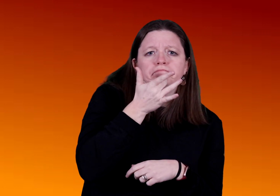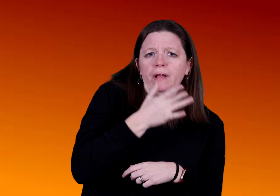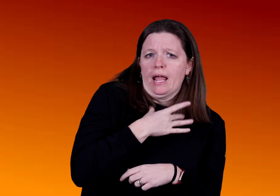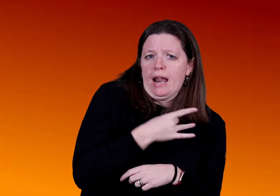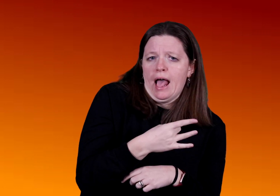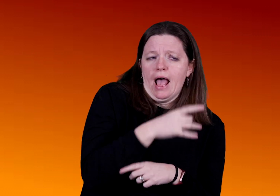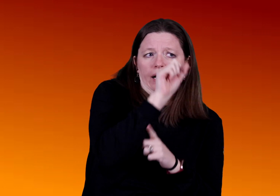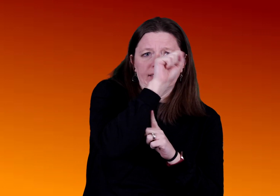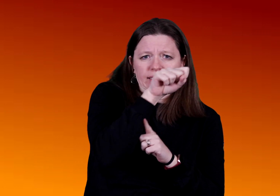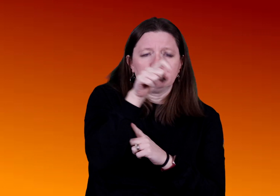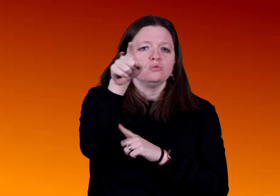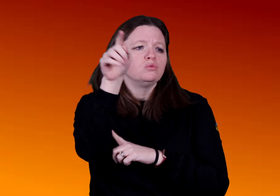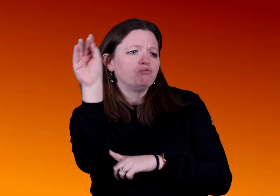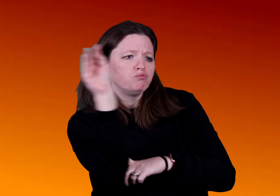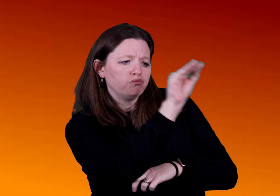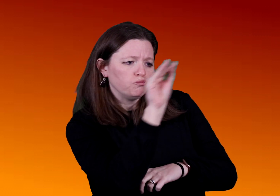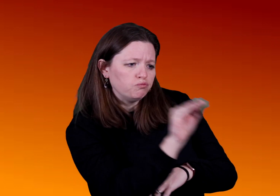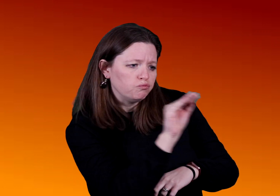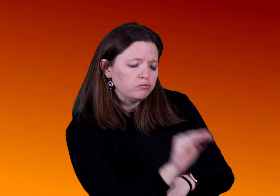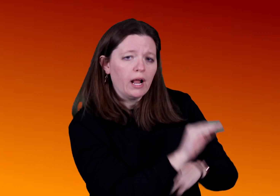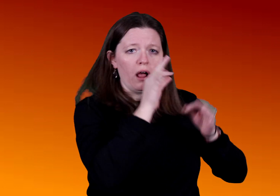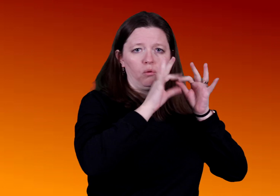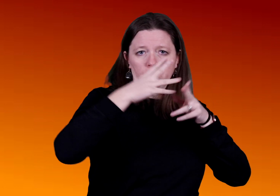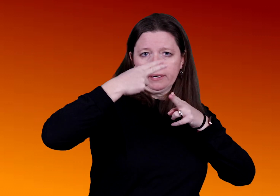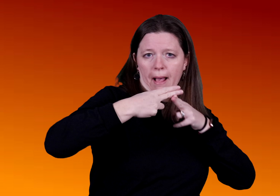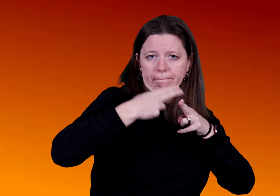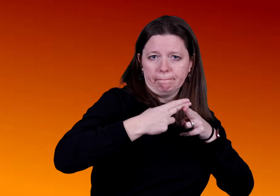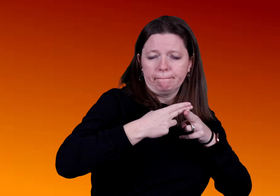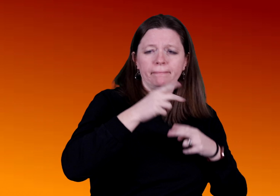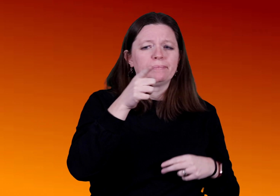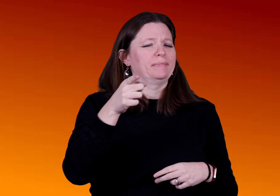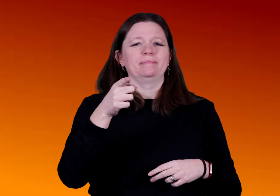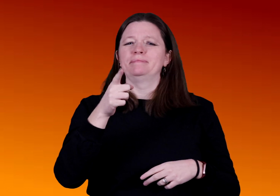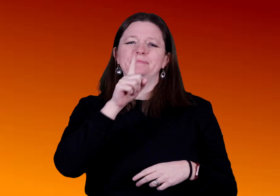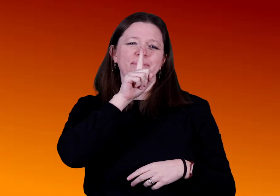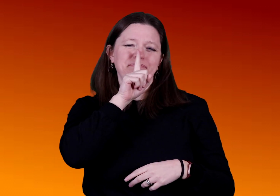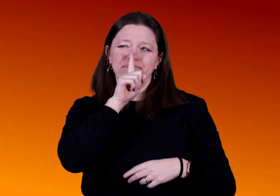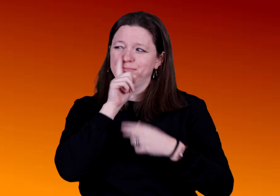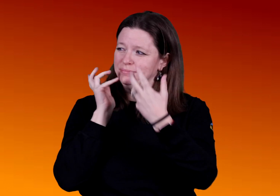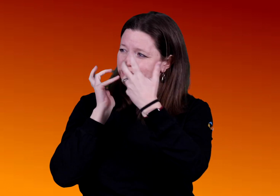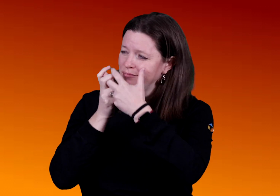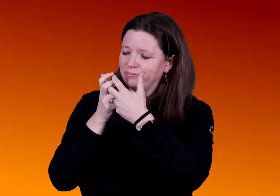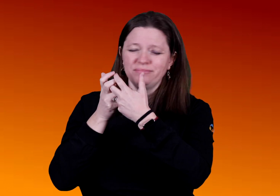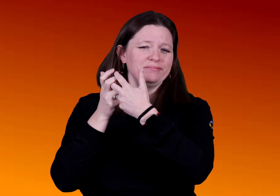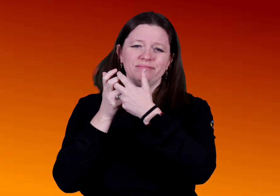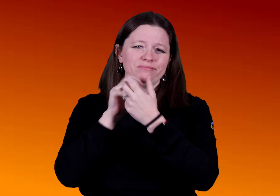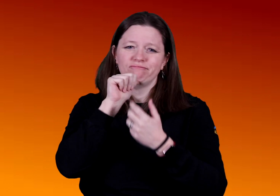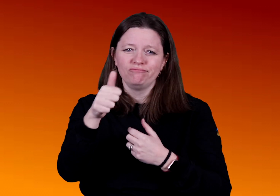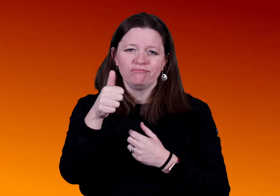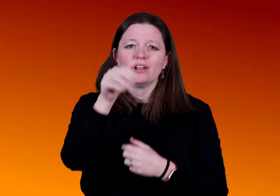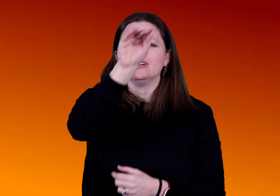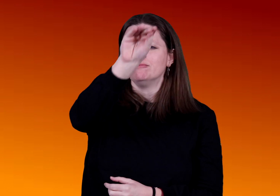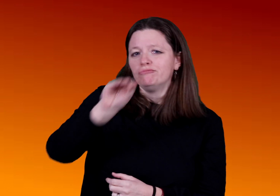interpreters you enjoy working with. We also have an exempt/no list for you to note down interpreters